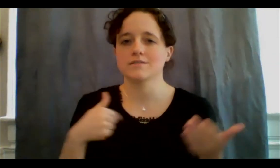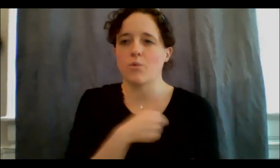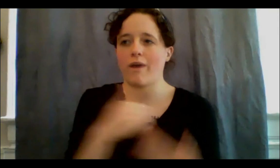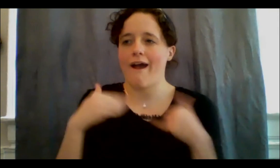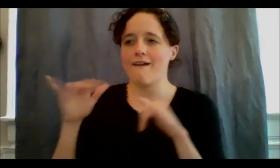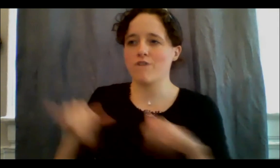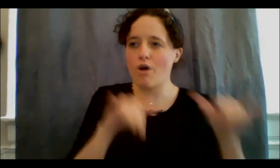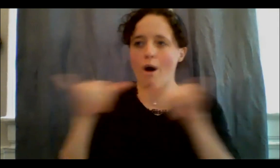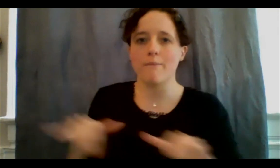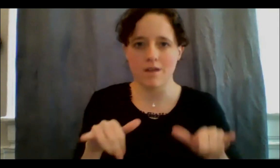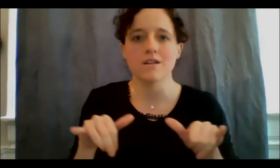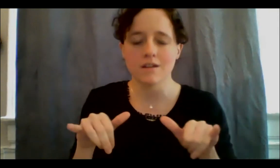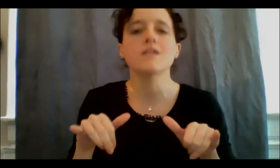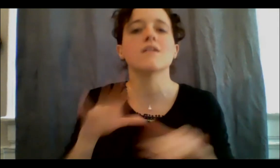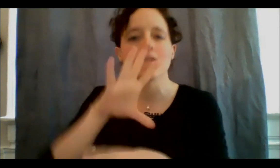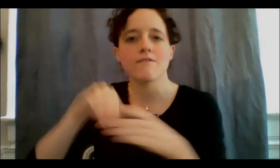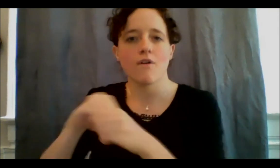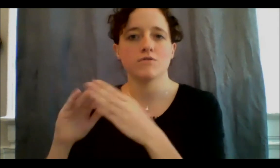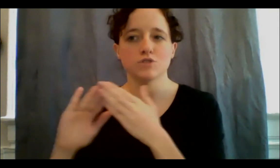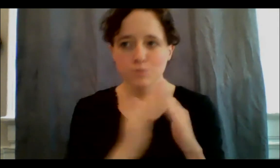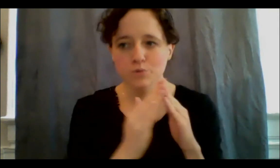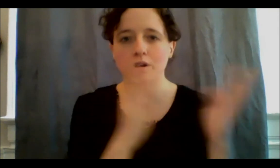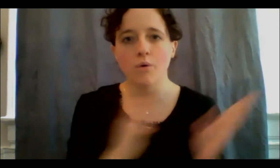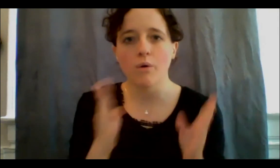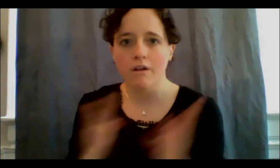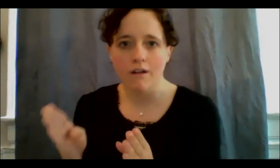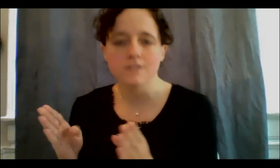that we do in community organizing and activism. And one thing that is